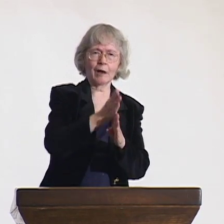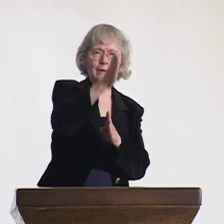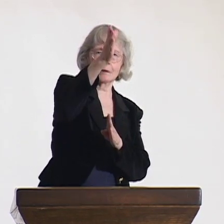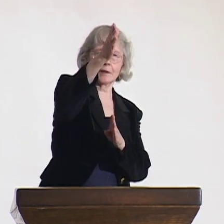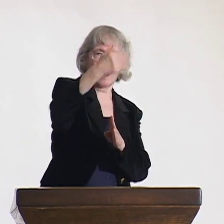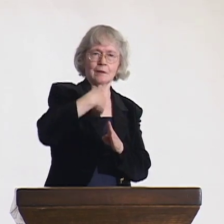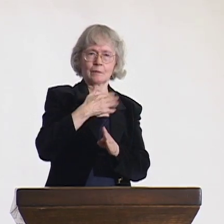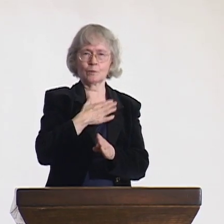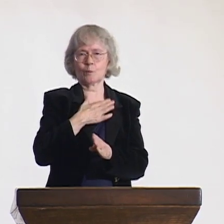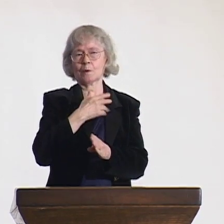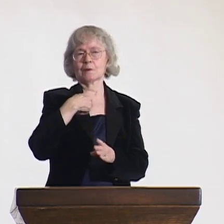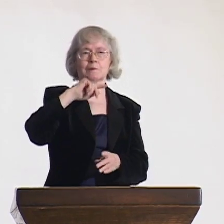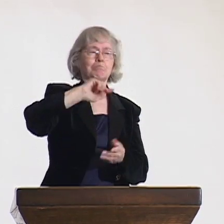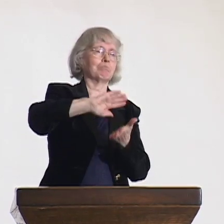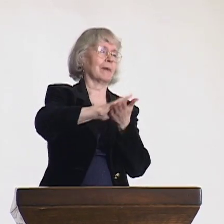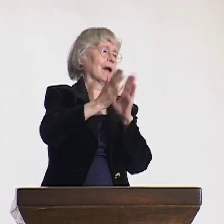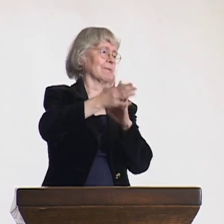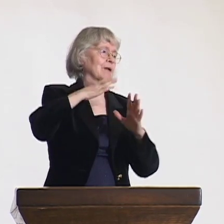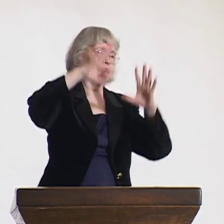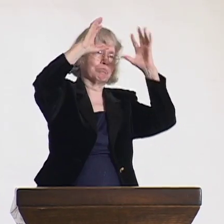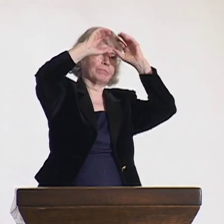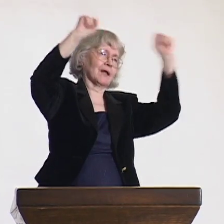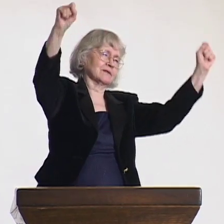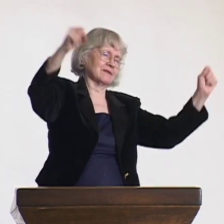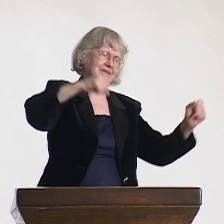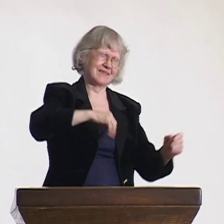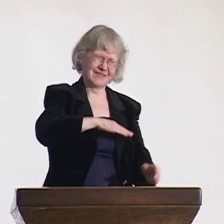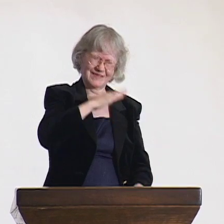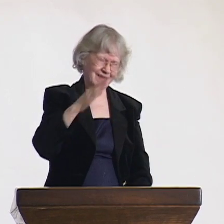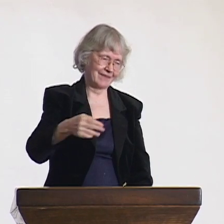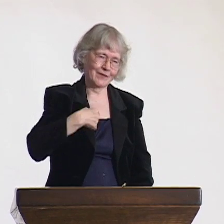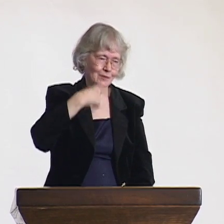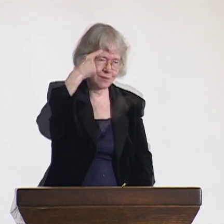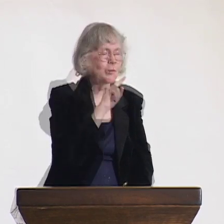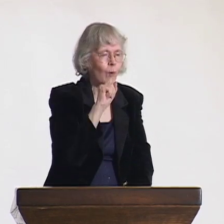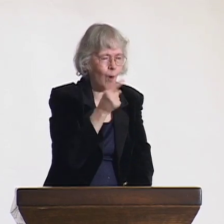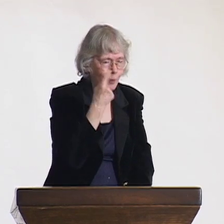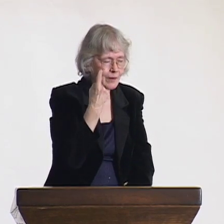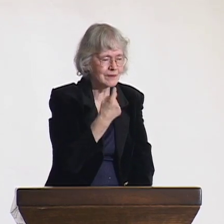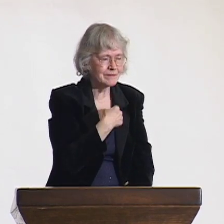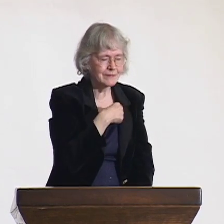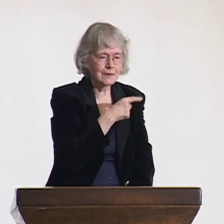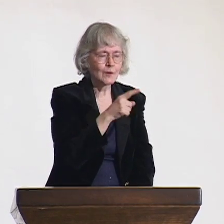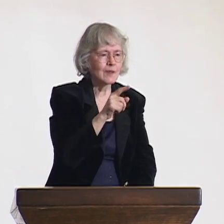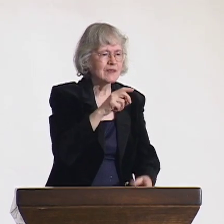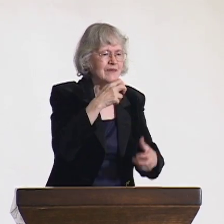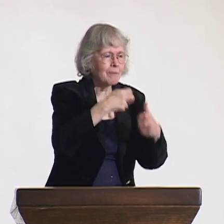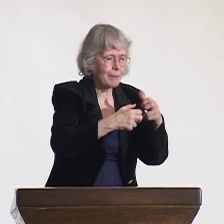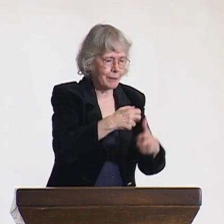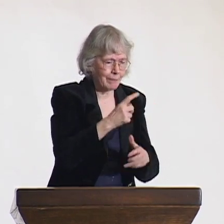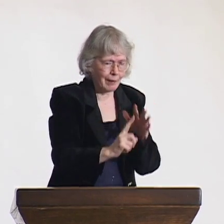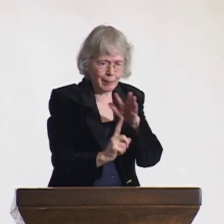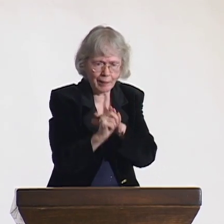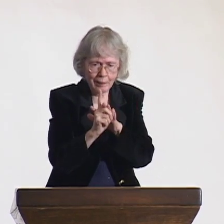I saw the struggles and difficulties that I could help resolve. I felt a strong calling to negotiate